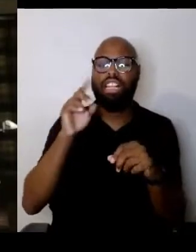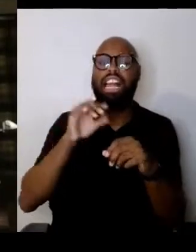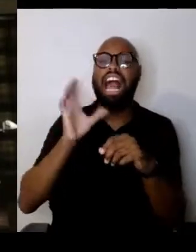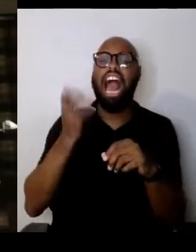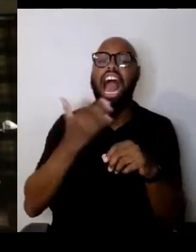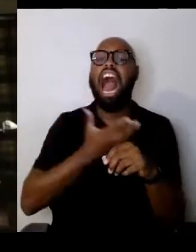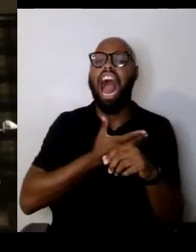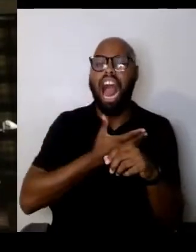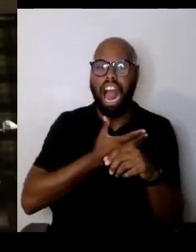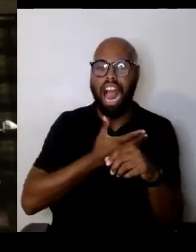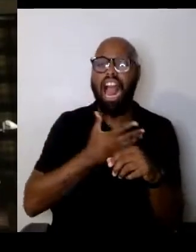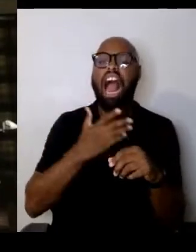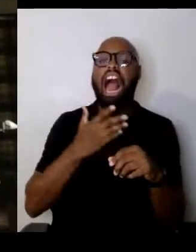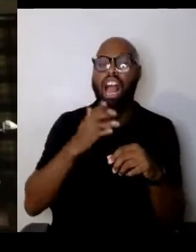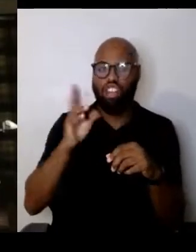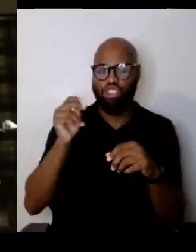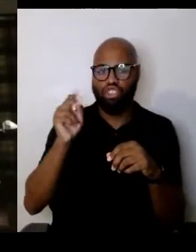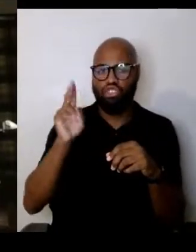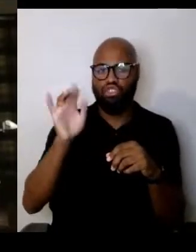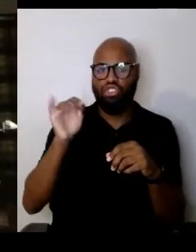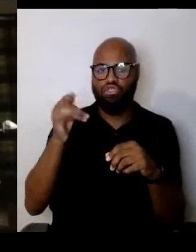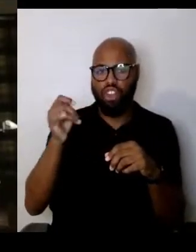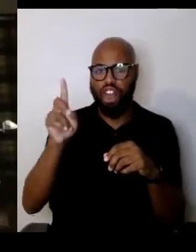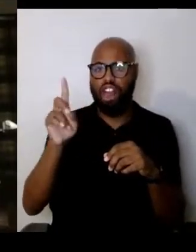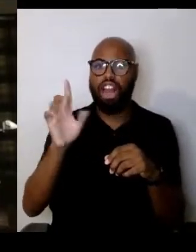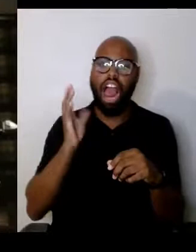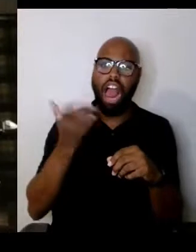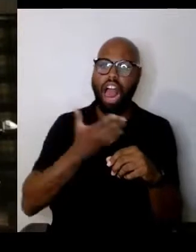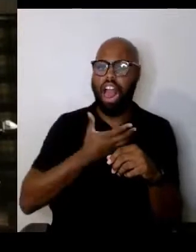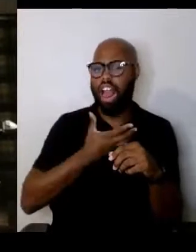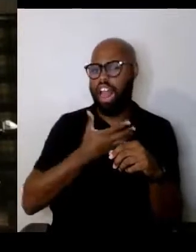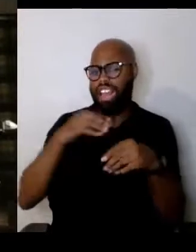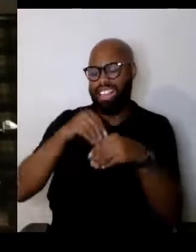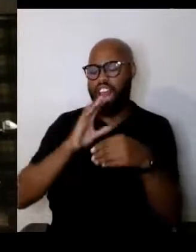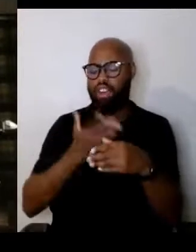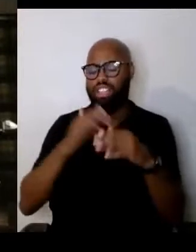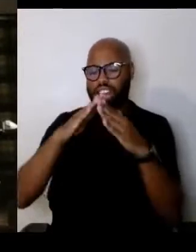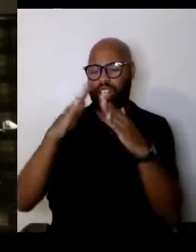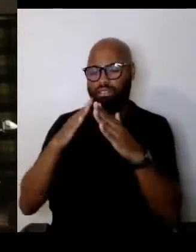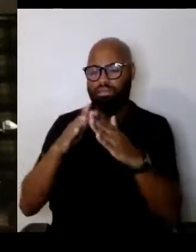That was Marvin Zborowski, he and his brother started